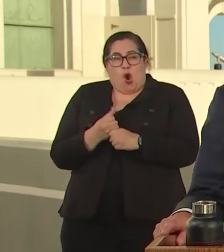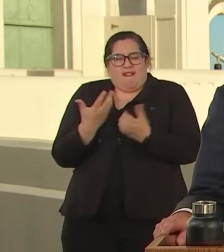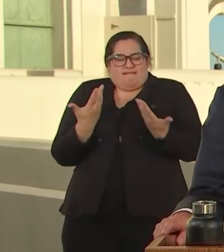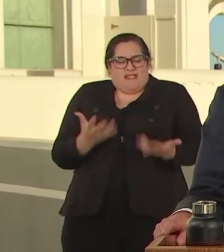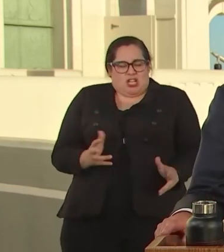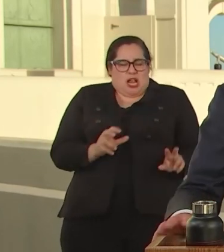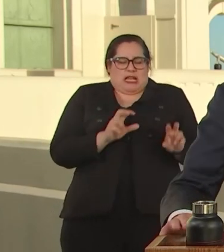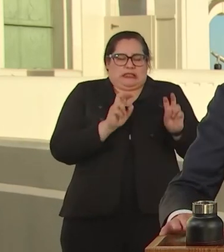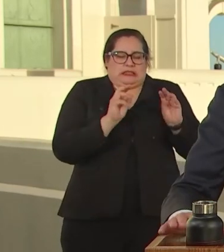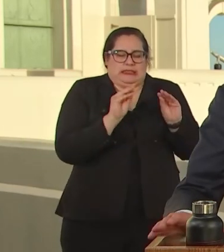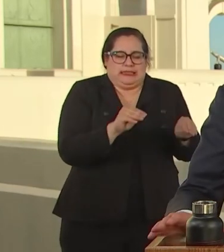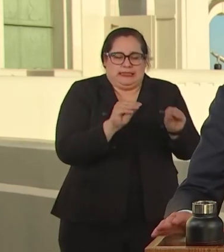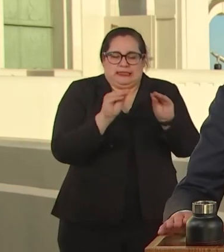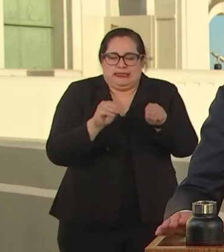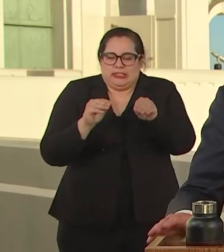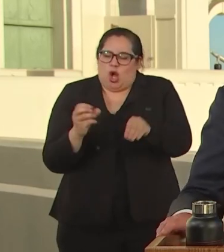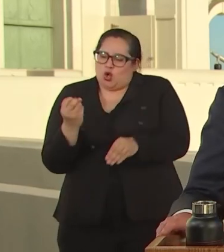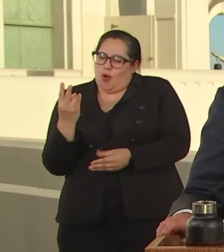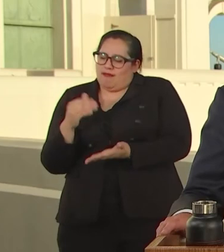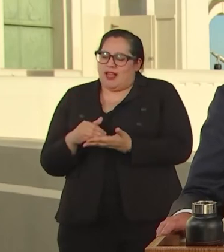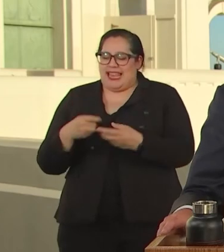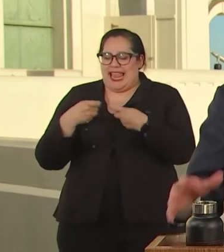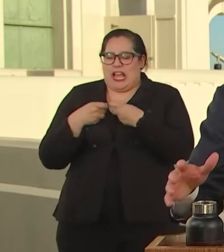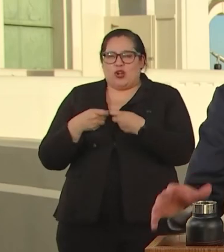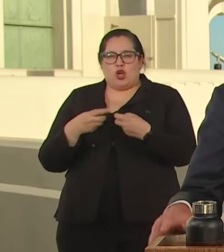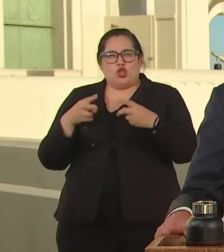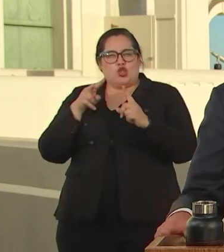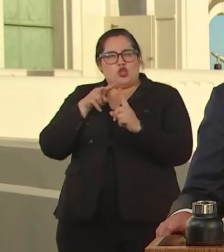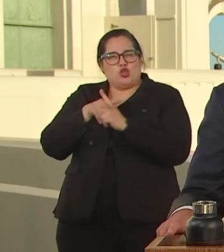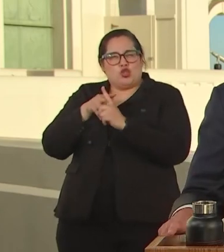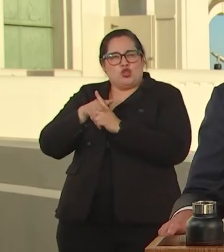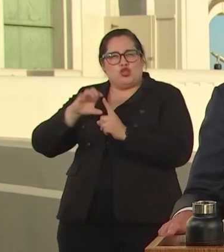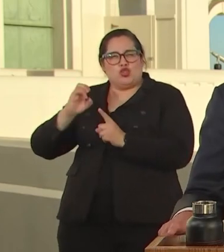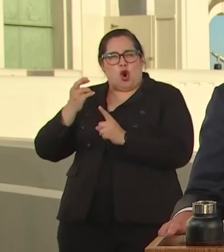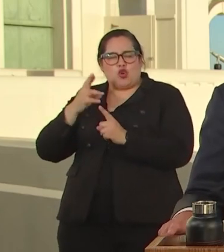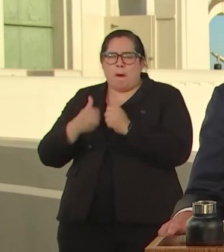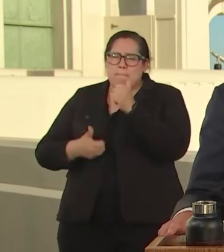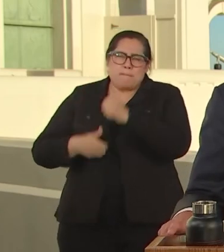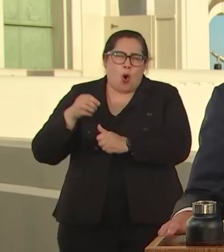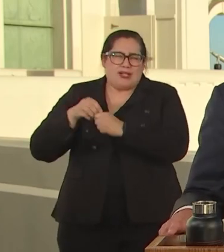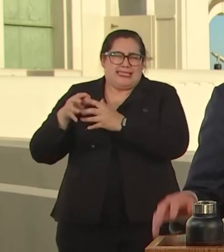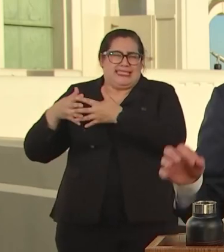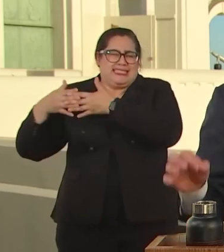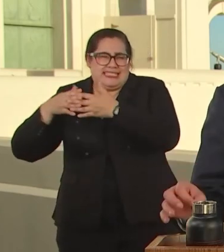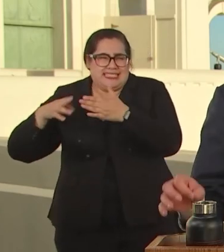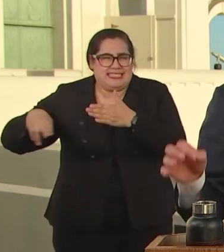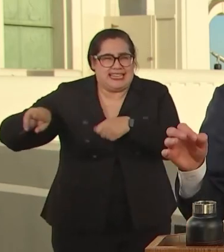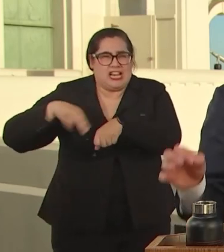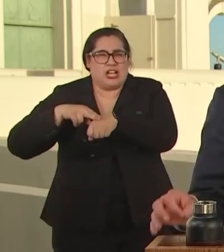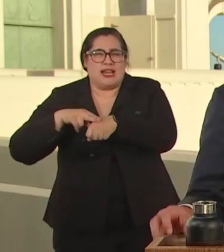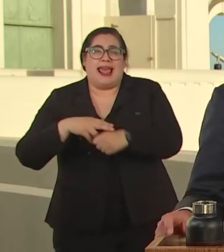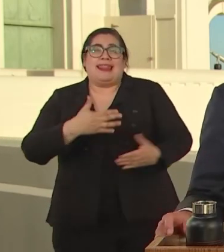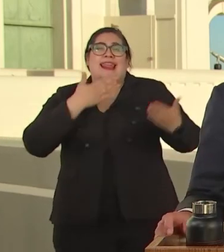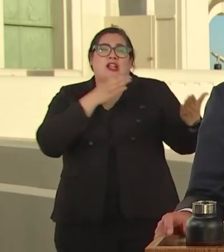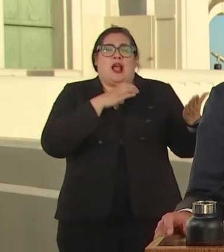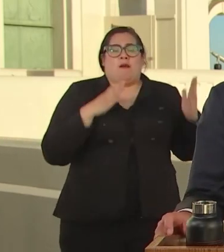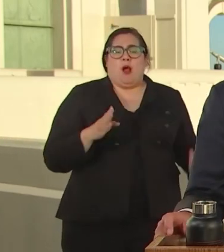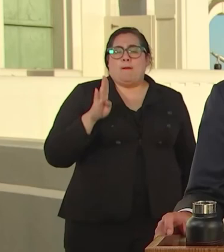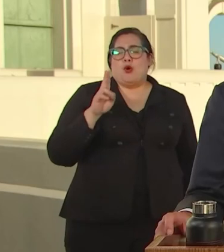INSTALLED 1,000 ELECTRIC CHARGERS THE MOST IN OUR NATION. SXLT THANKS TO COUNCILMEMBER BUSCAINO, WE'RE JUMP STARTING